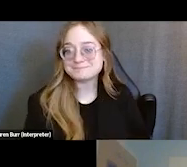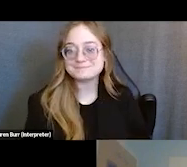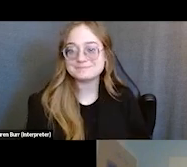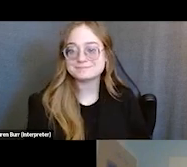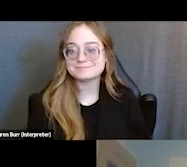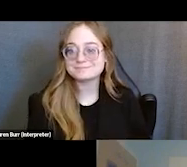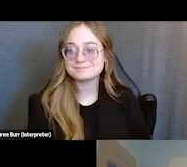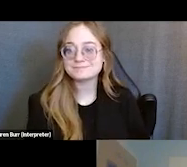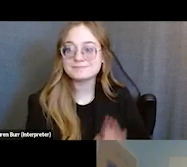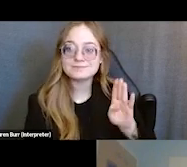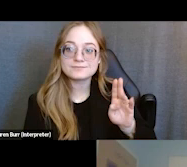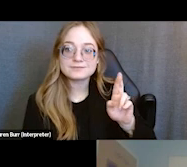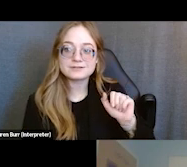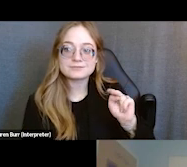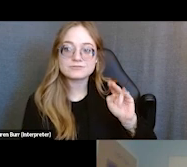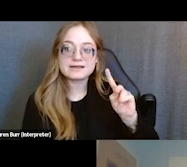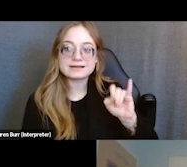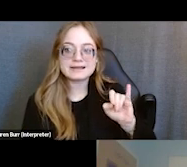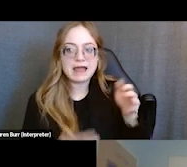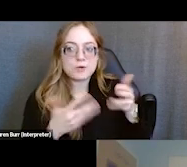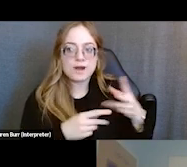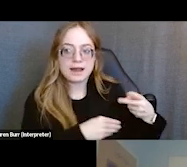So Brandy, I don't wanna cut you off. Whenever you're ready to come back on,